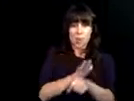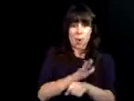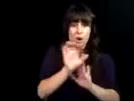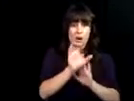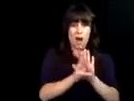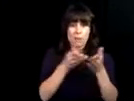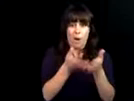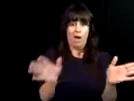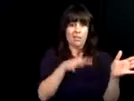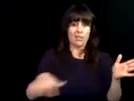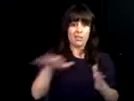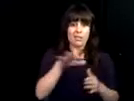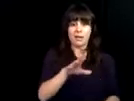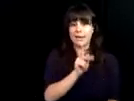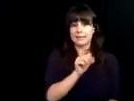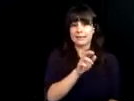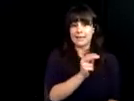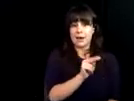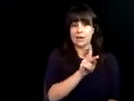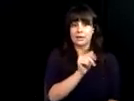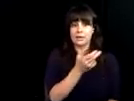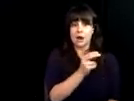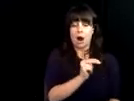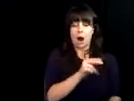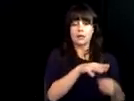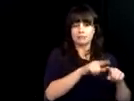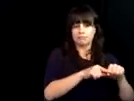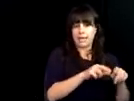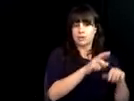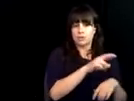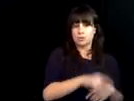to the dbvi business relations team which serves the entire